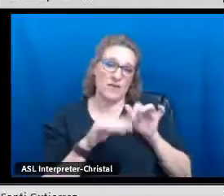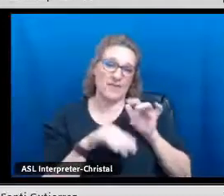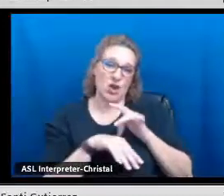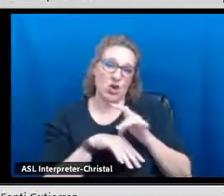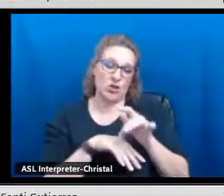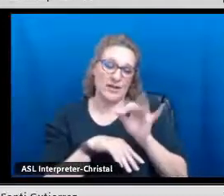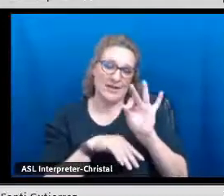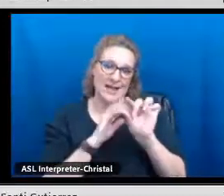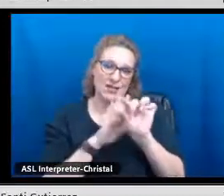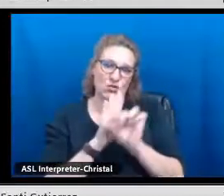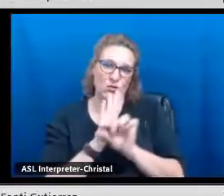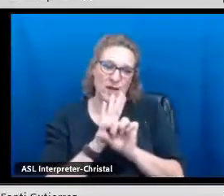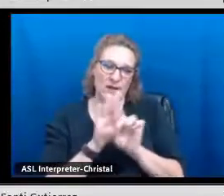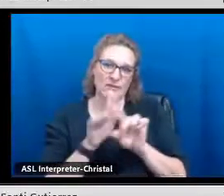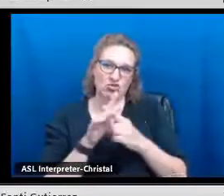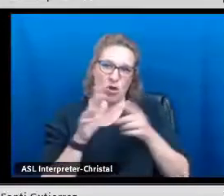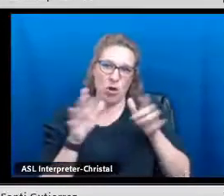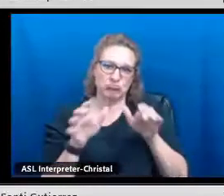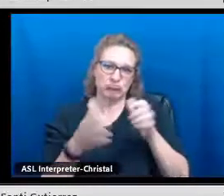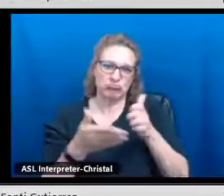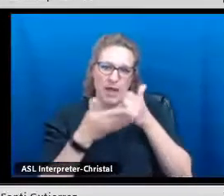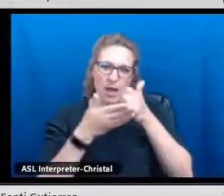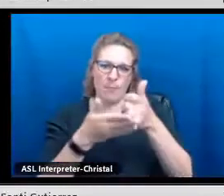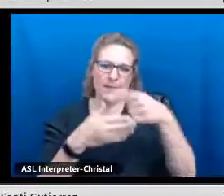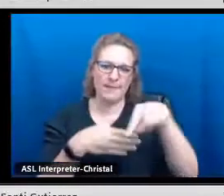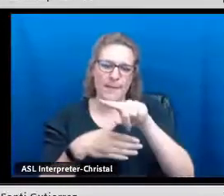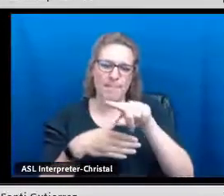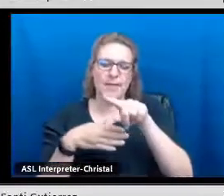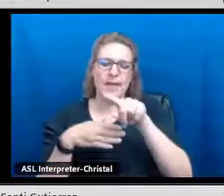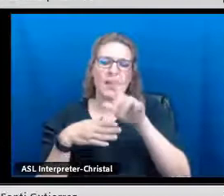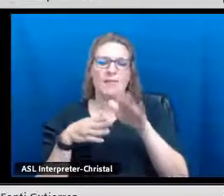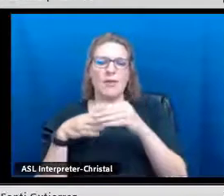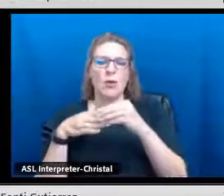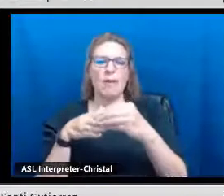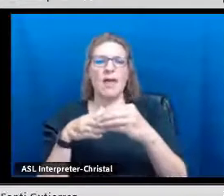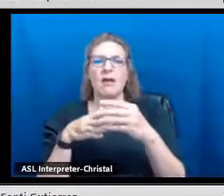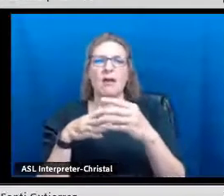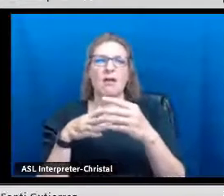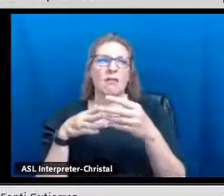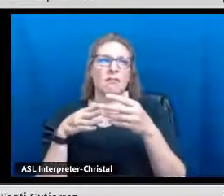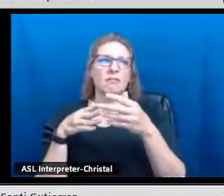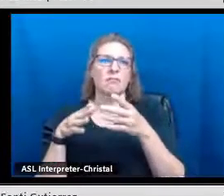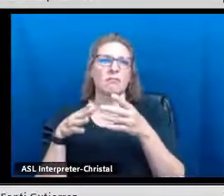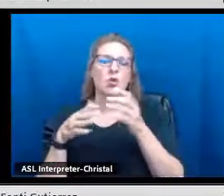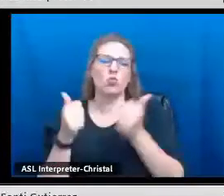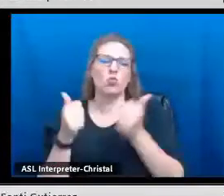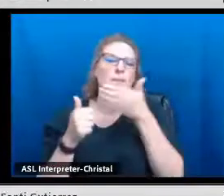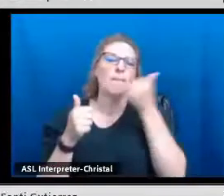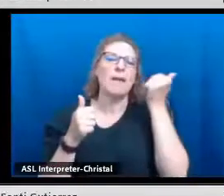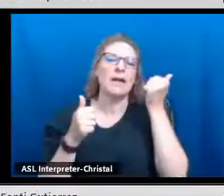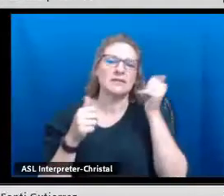ninth graders and start that early at ninth grade and start helping them out, lay out